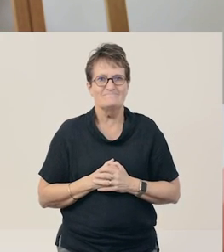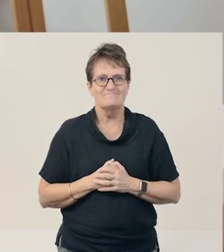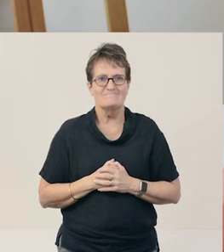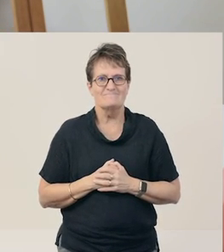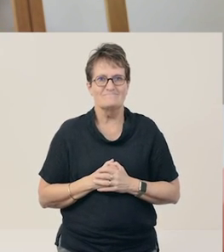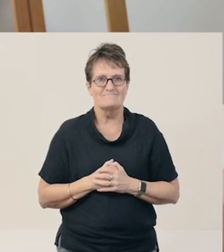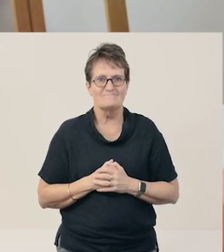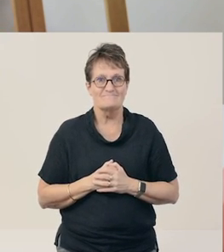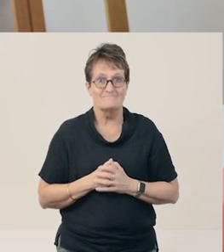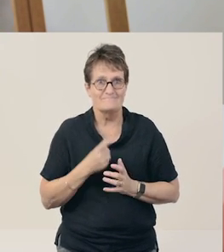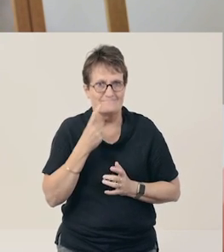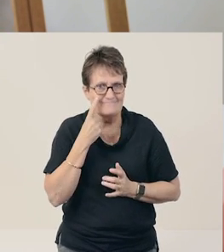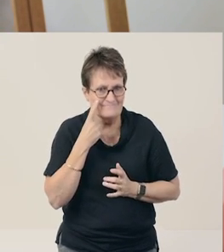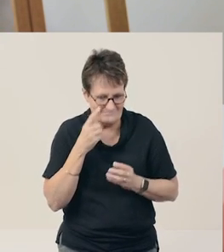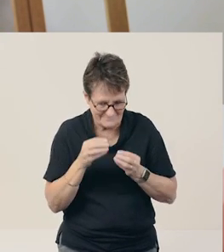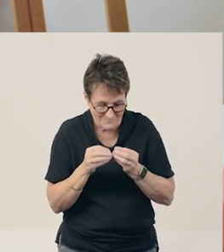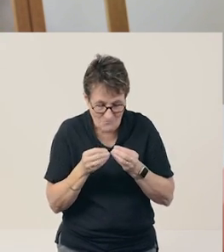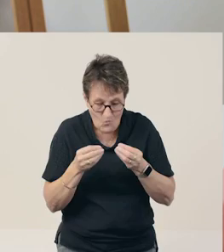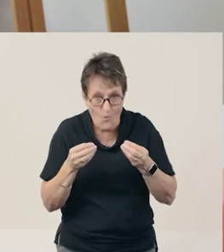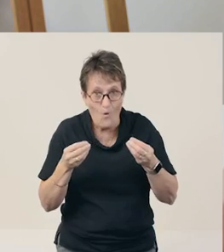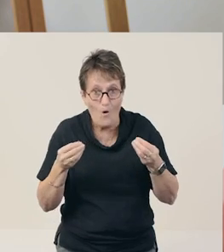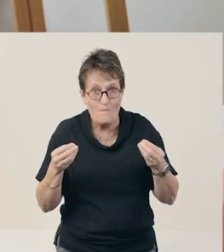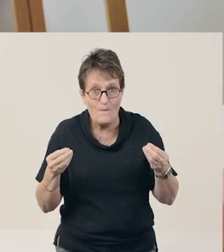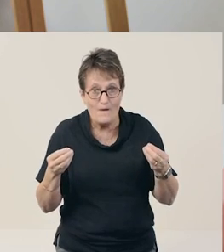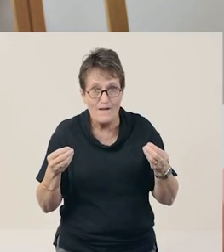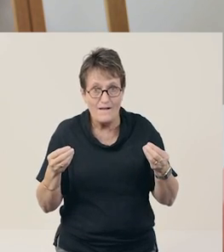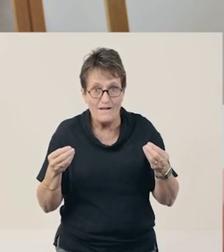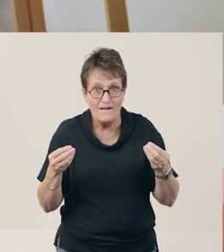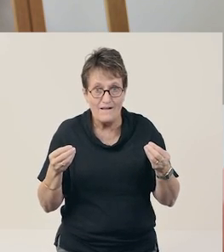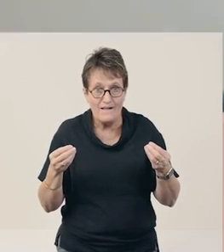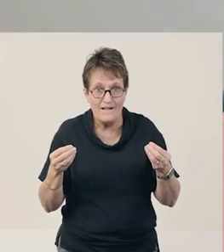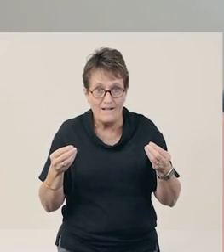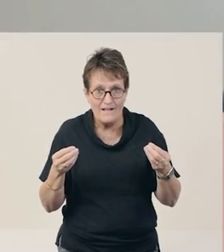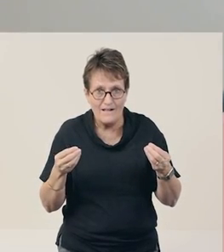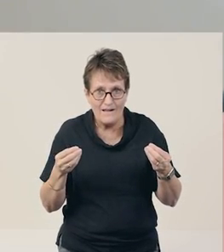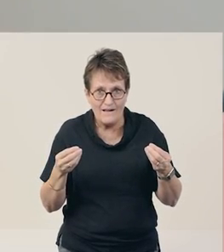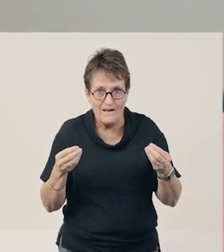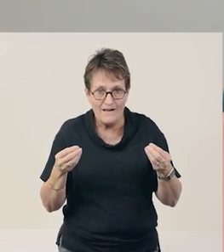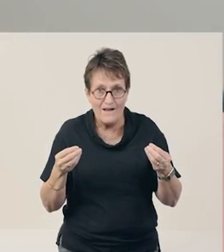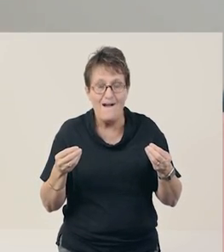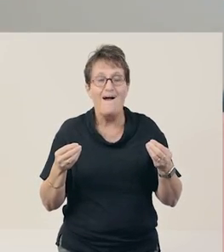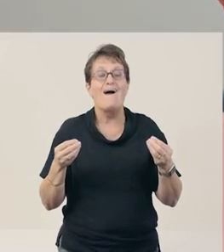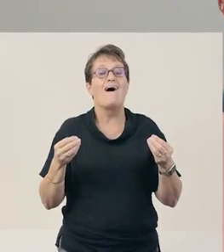Let’s open the envelope, and find out what the letter of the day is.